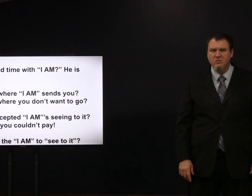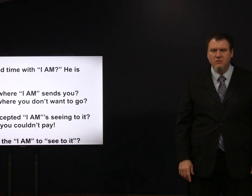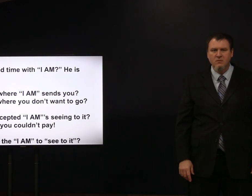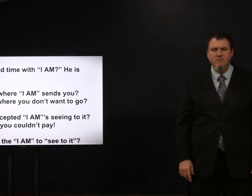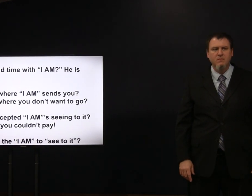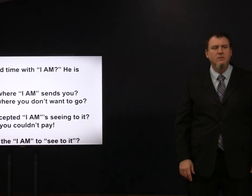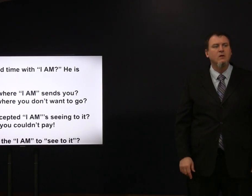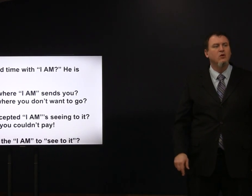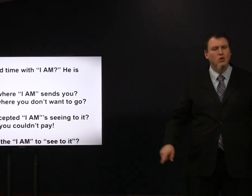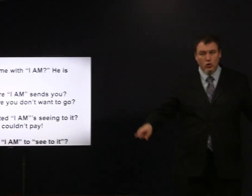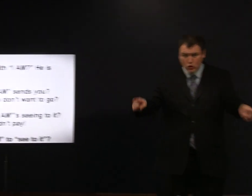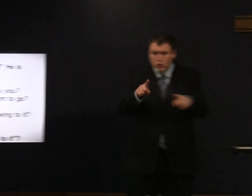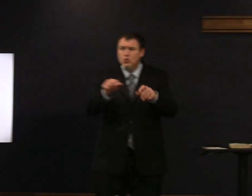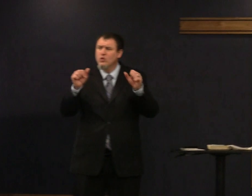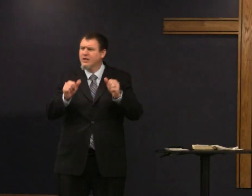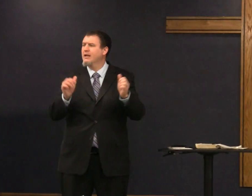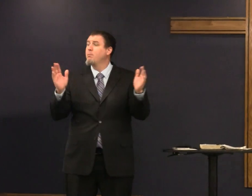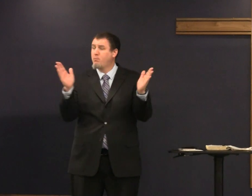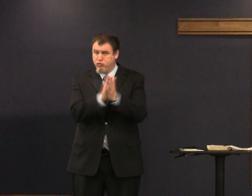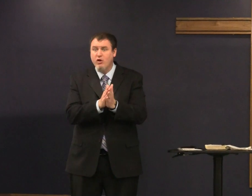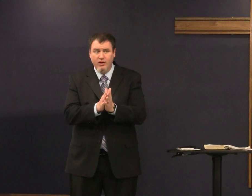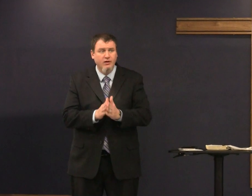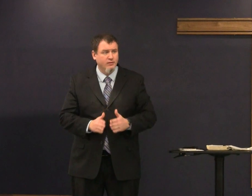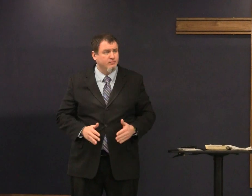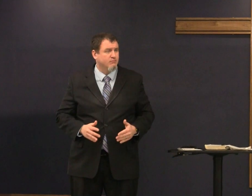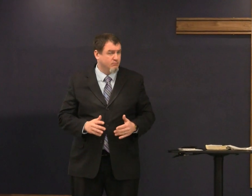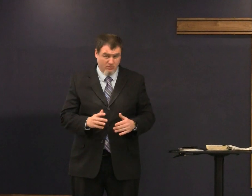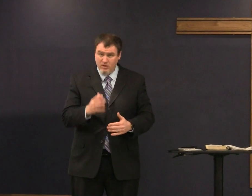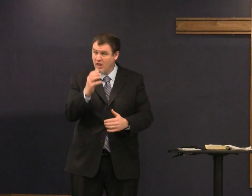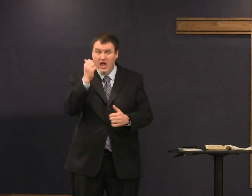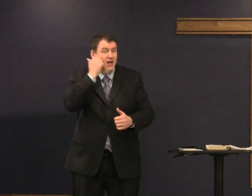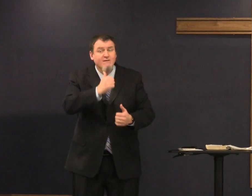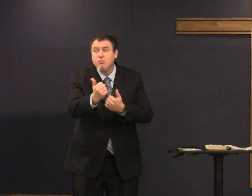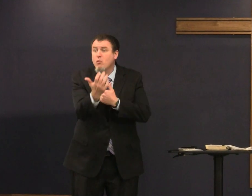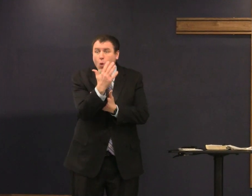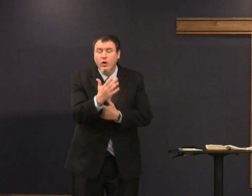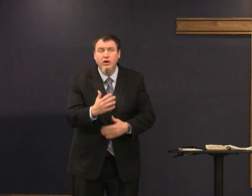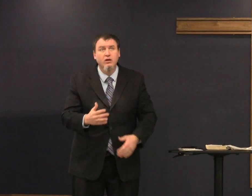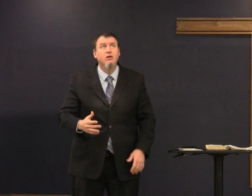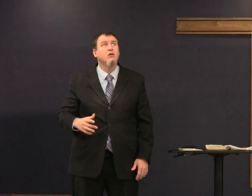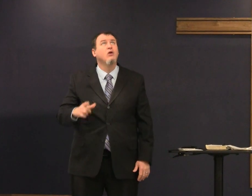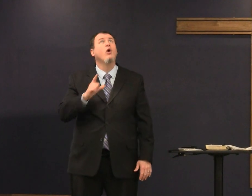do you trust the Lord to take care of you you can pray every morning